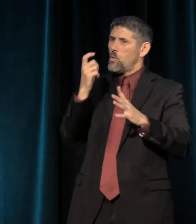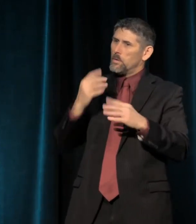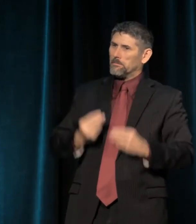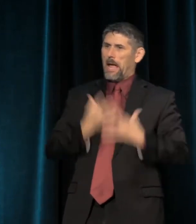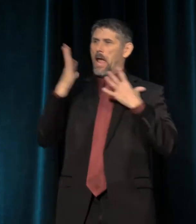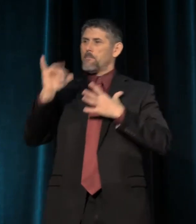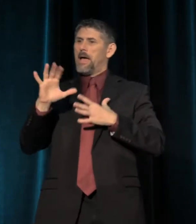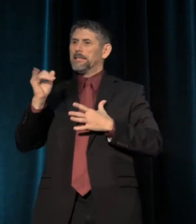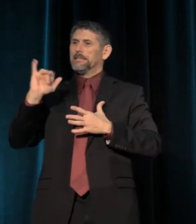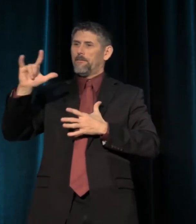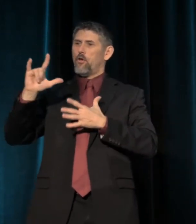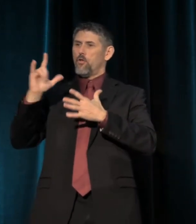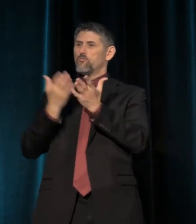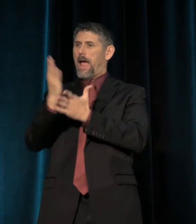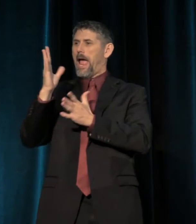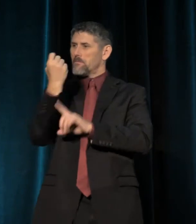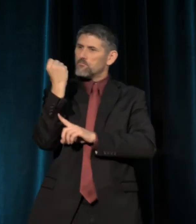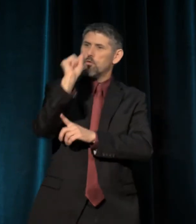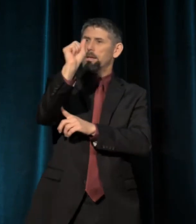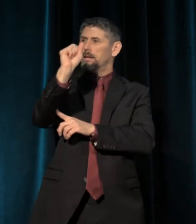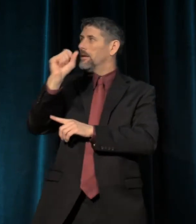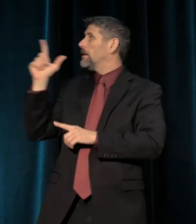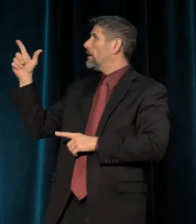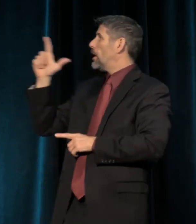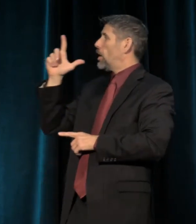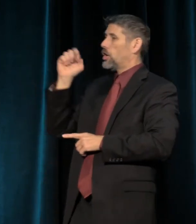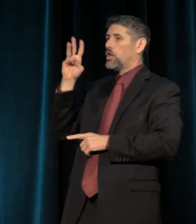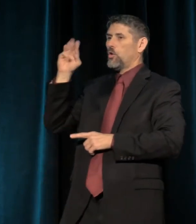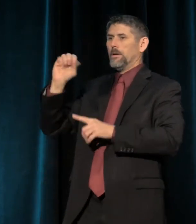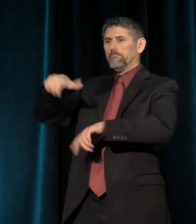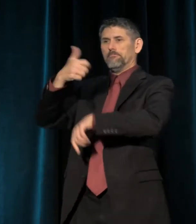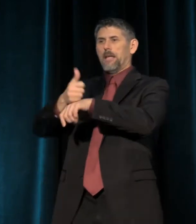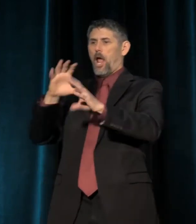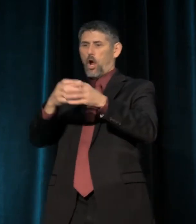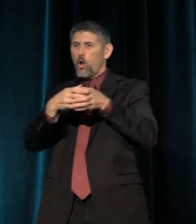including Norman Lewis, formed a collective, and they called it "Spiral."